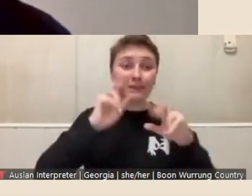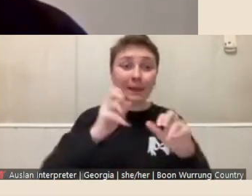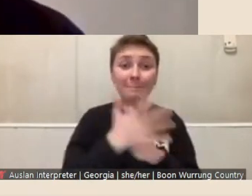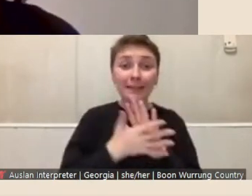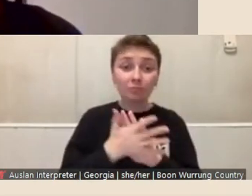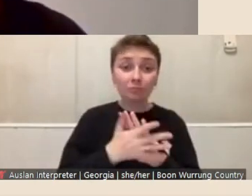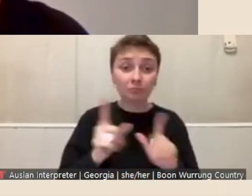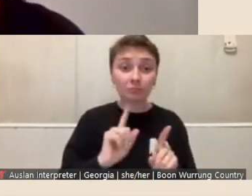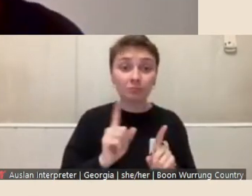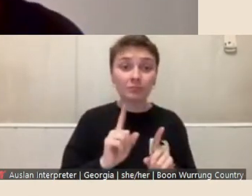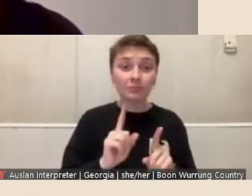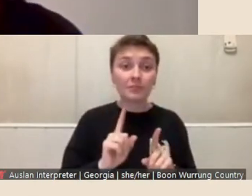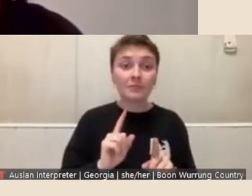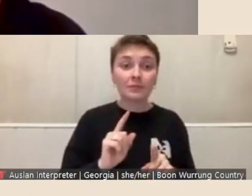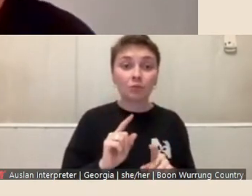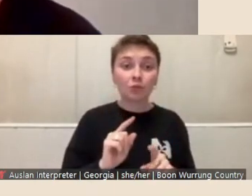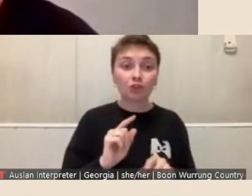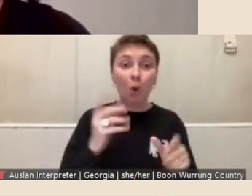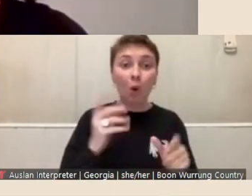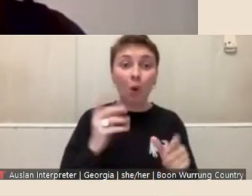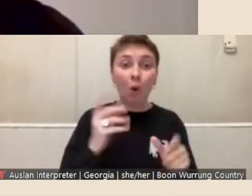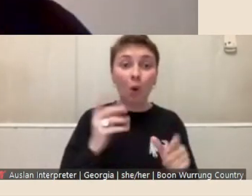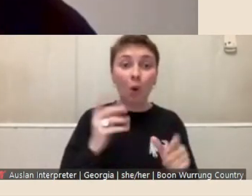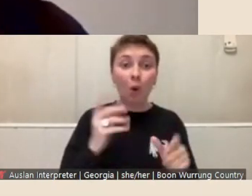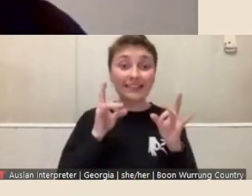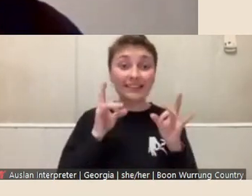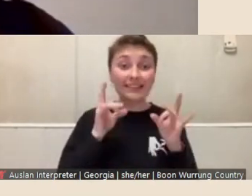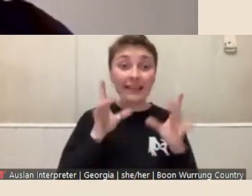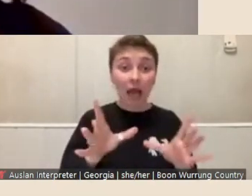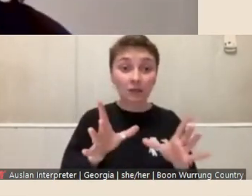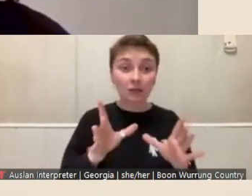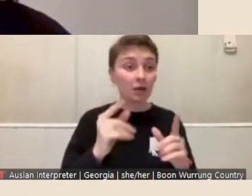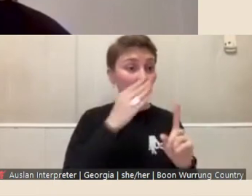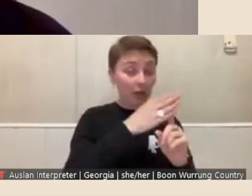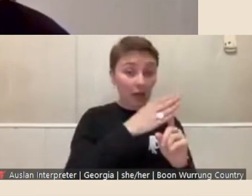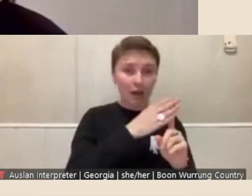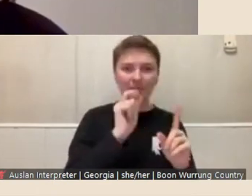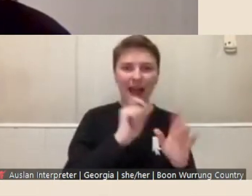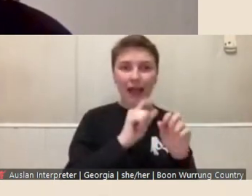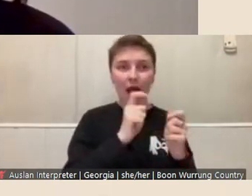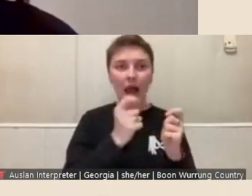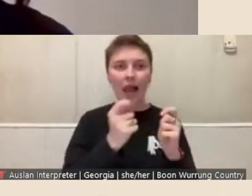that you might state at the start might actually change a little bit or you might think of other